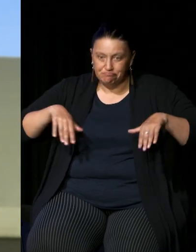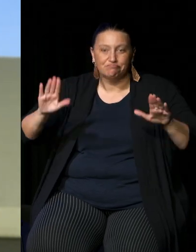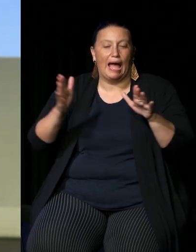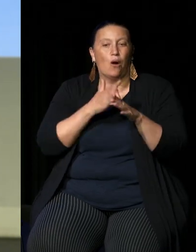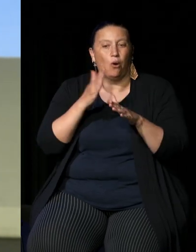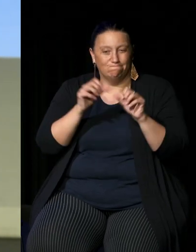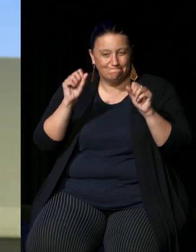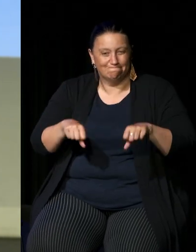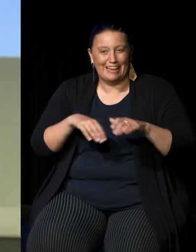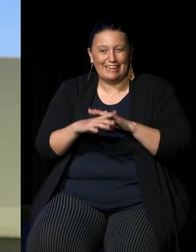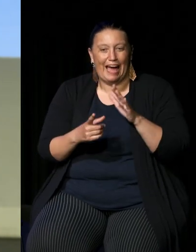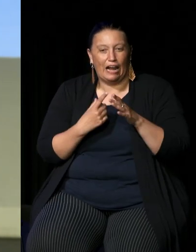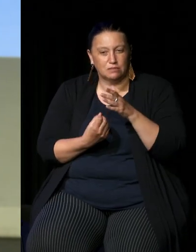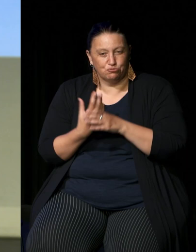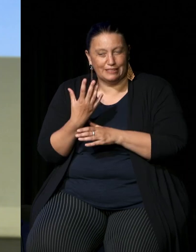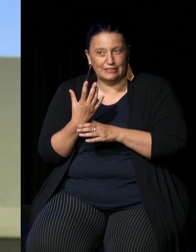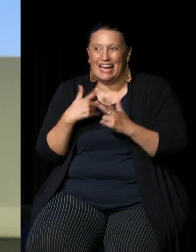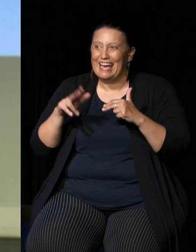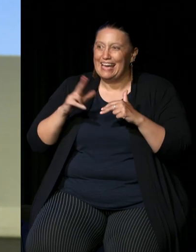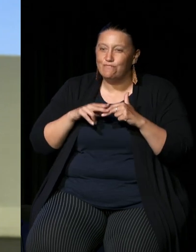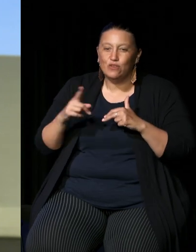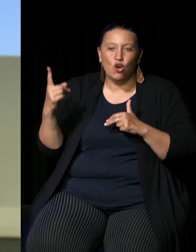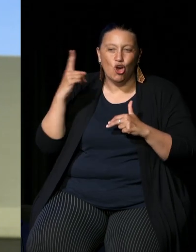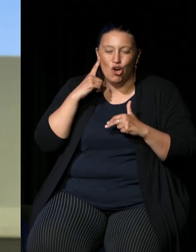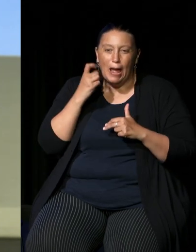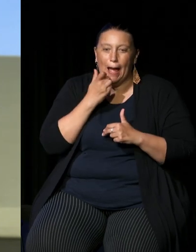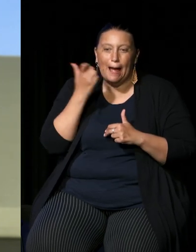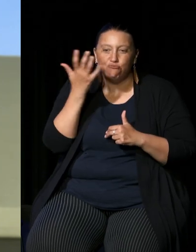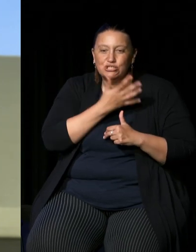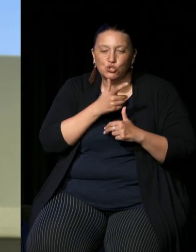Aboriginal Congress the Health Association who said don't lift them in the way that you're